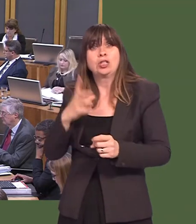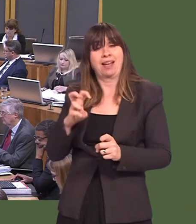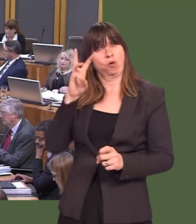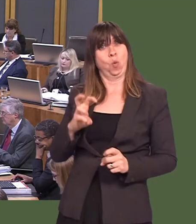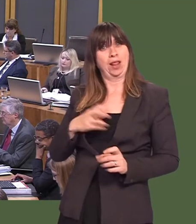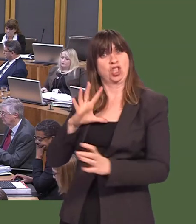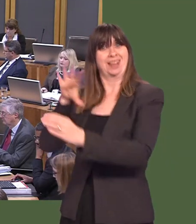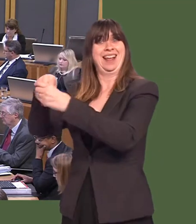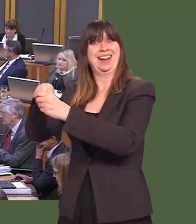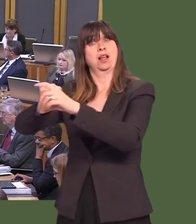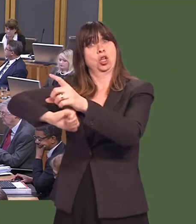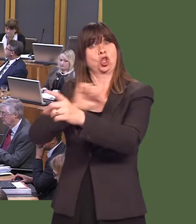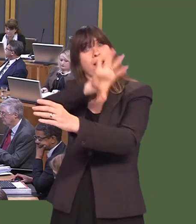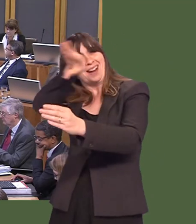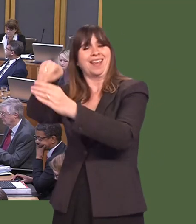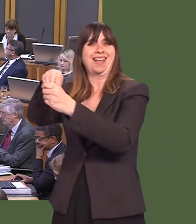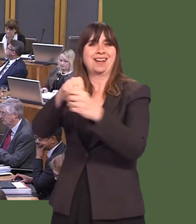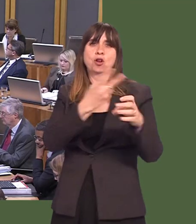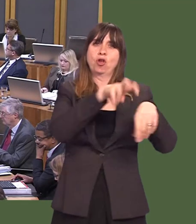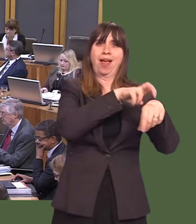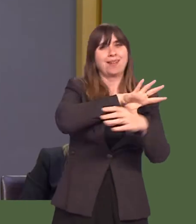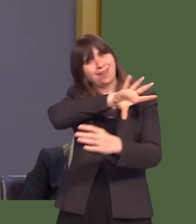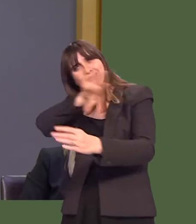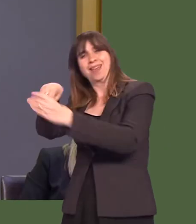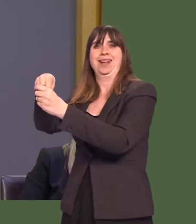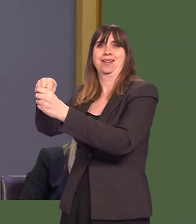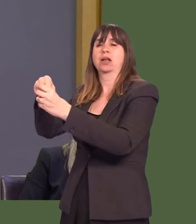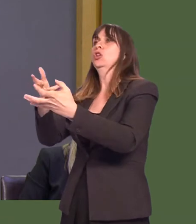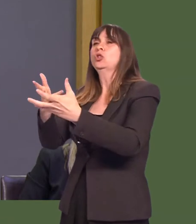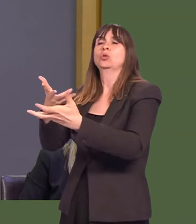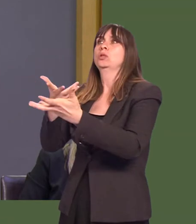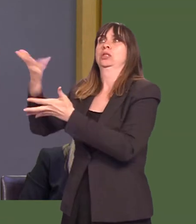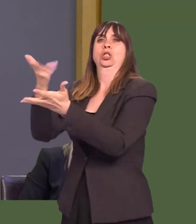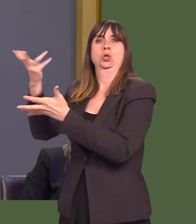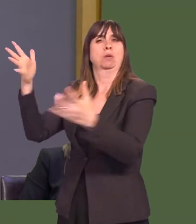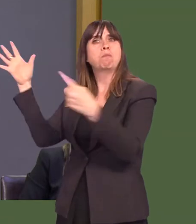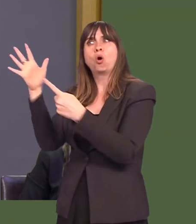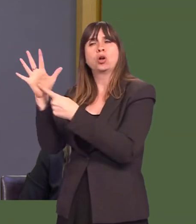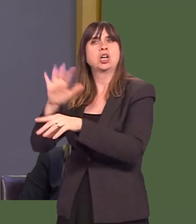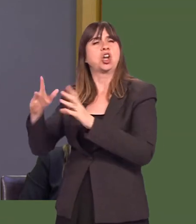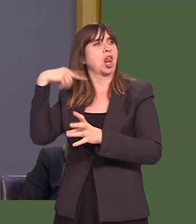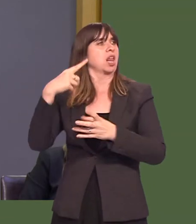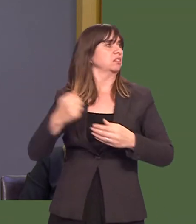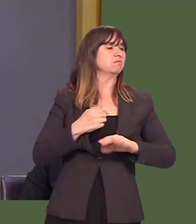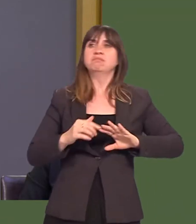should include a voice for Wales and the other devolved administrations in the negotiation and approval of those agreements that are so fundamental to our economic well-being?